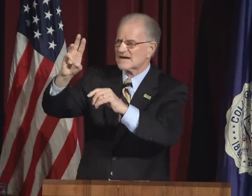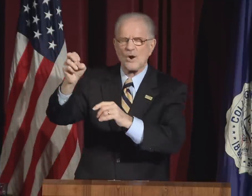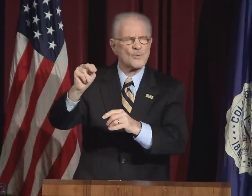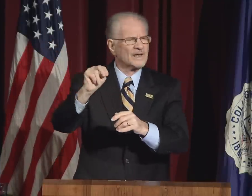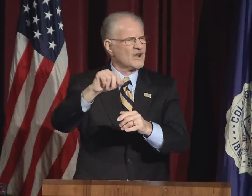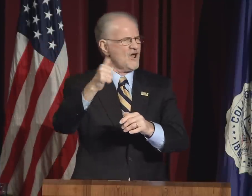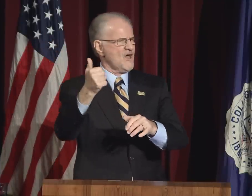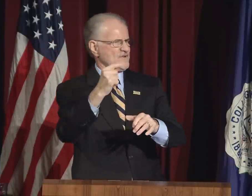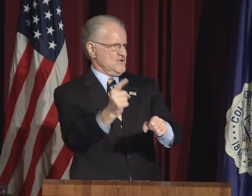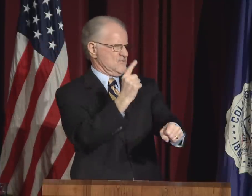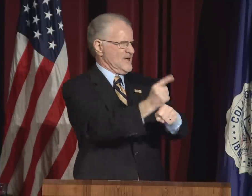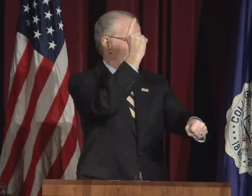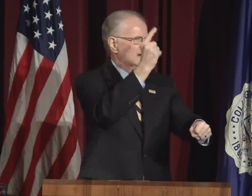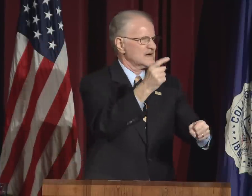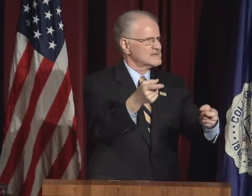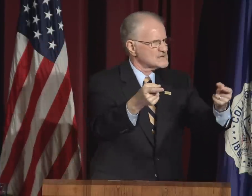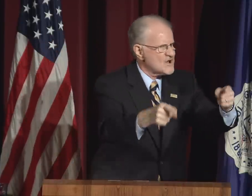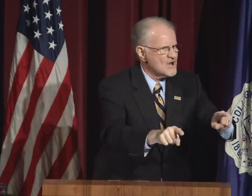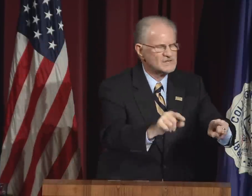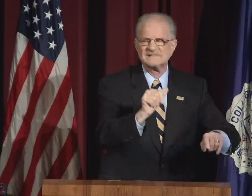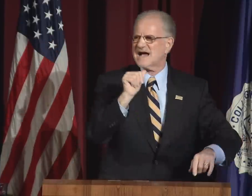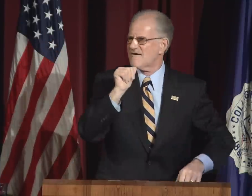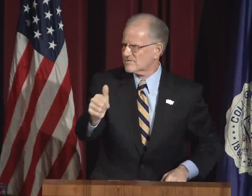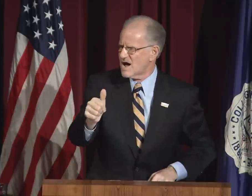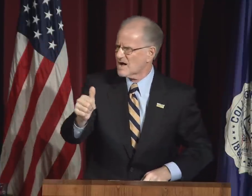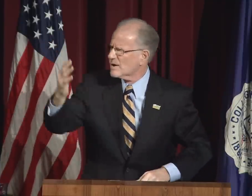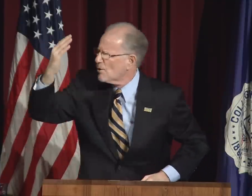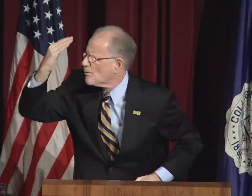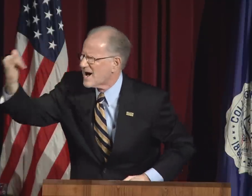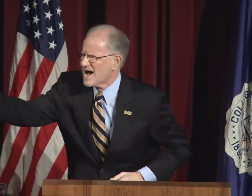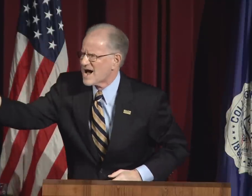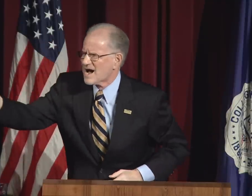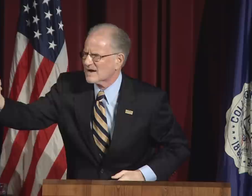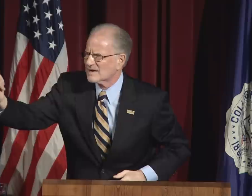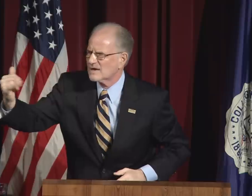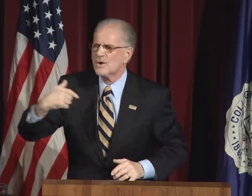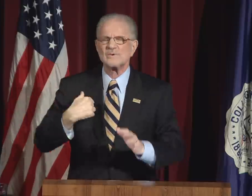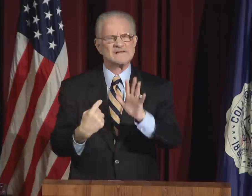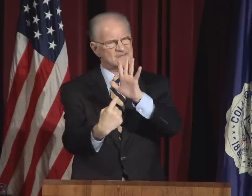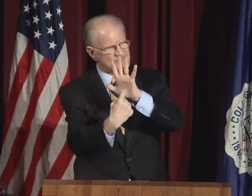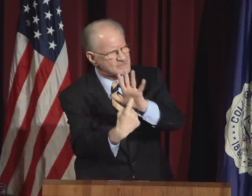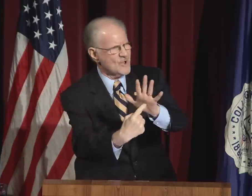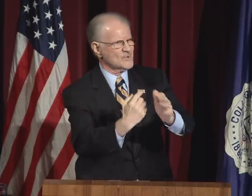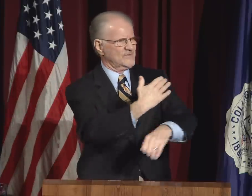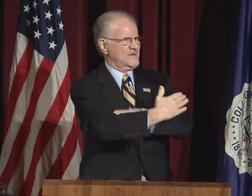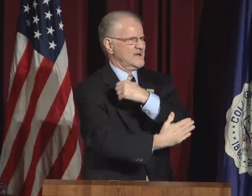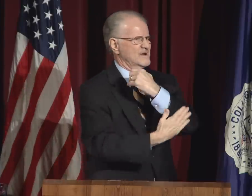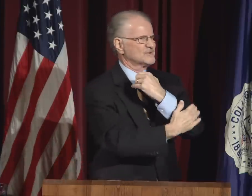DPN succeeded when other righteous causes have not.